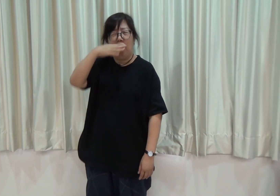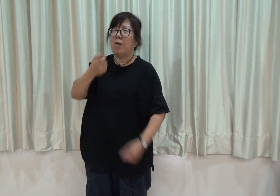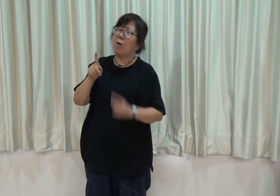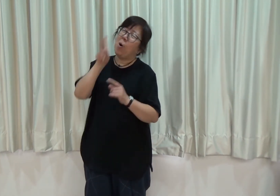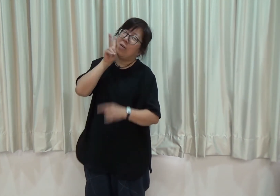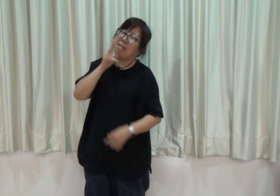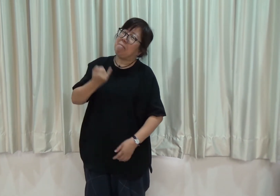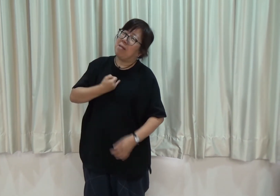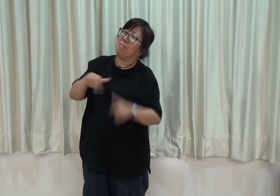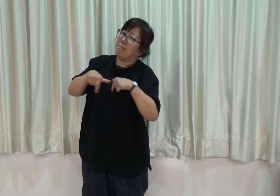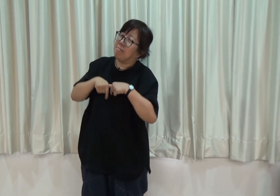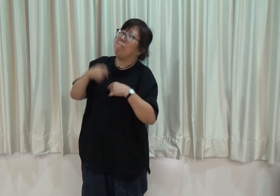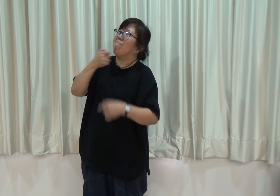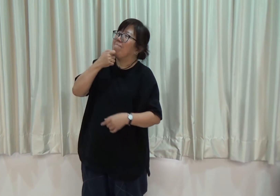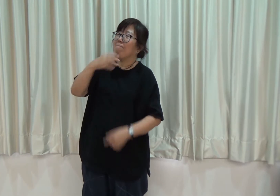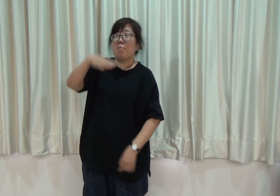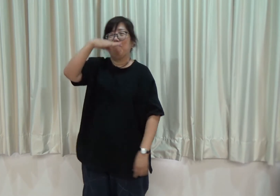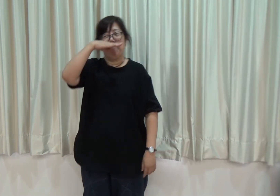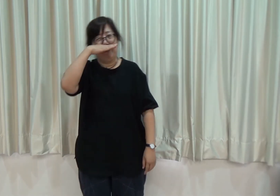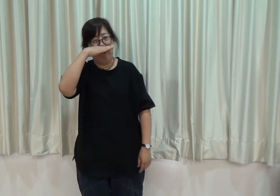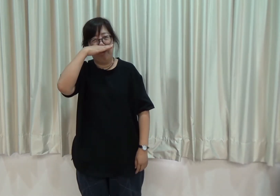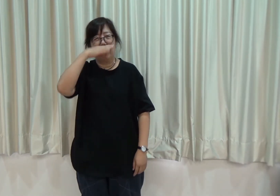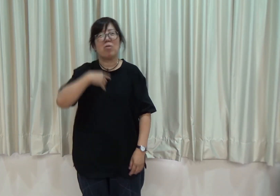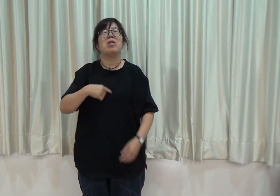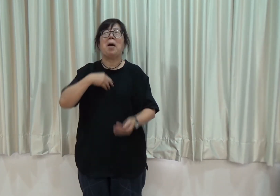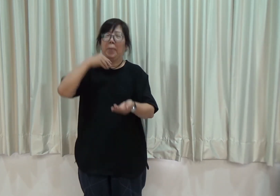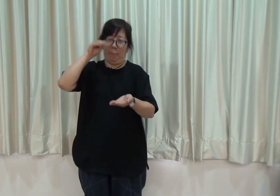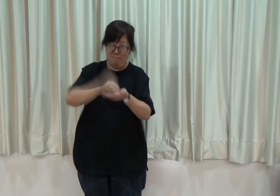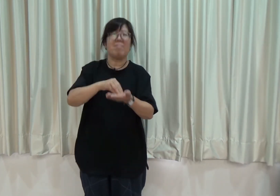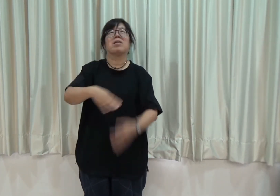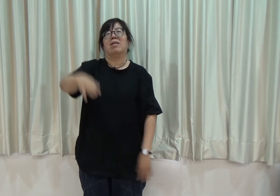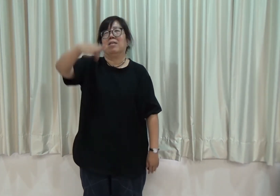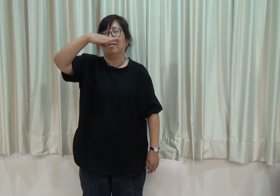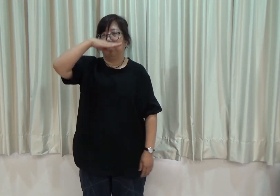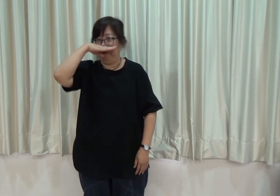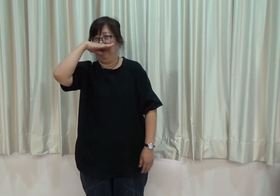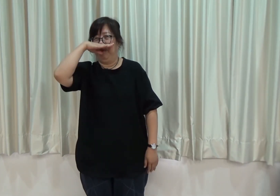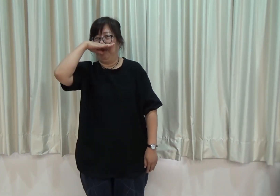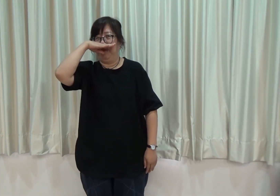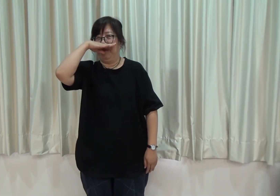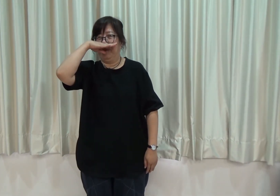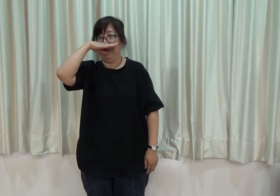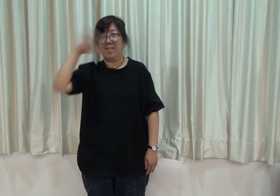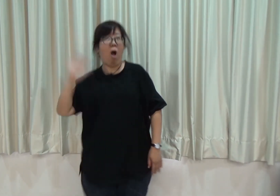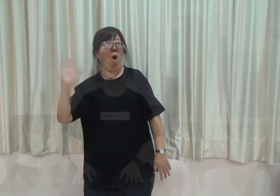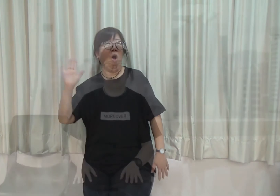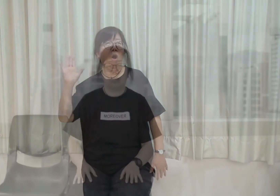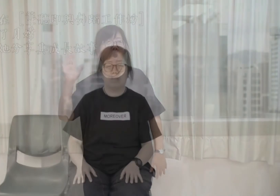[As tall as someone’s nose] That sounds wicked, and I liked it So I decided to use it as my sign name [Place her hand flat before her noise] Bye!